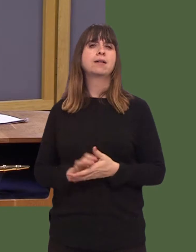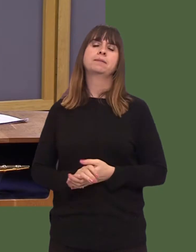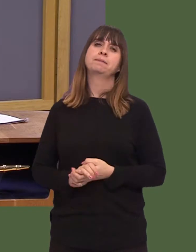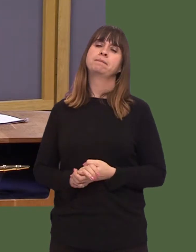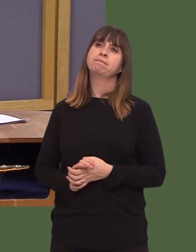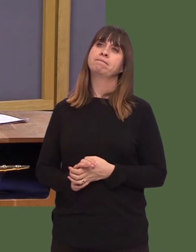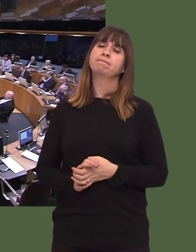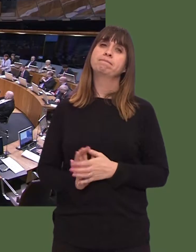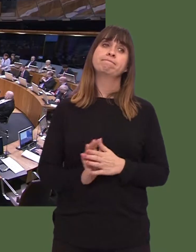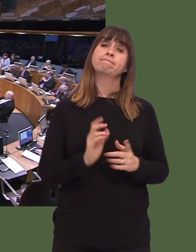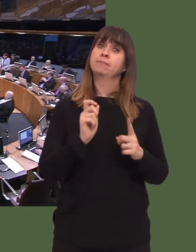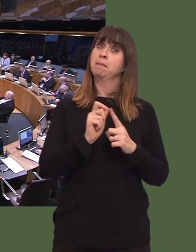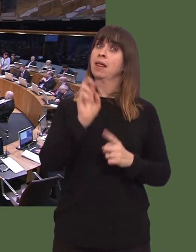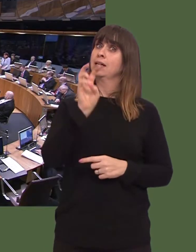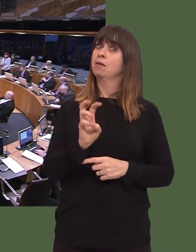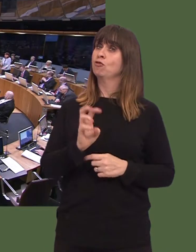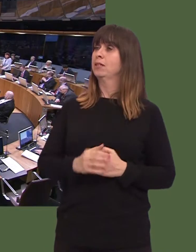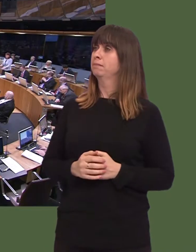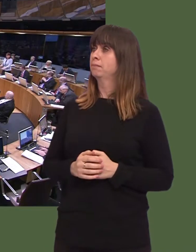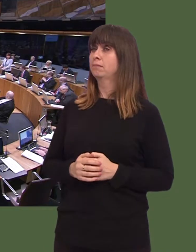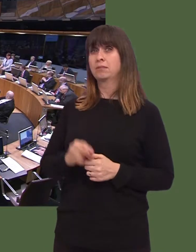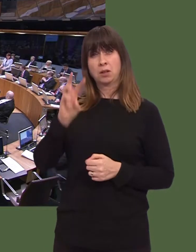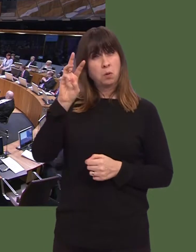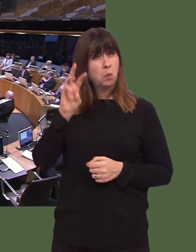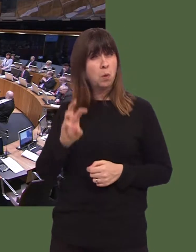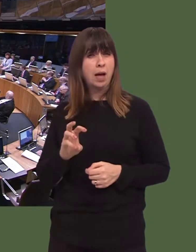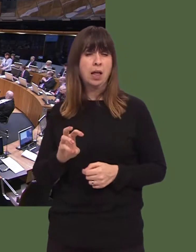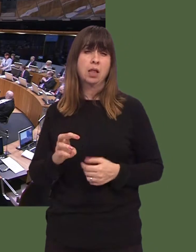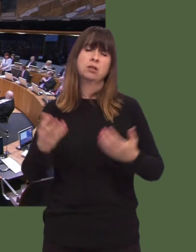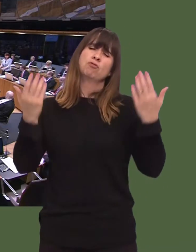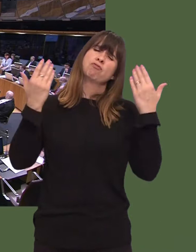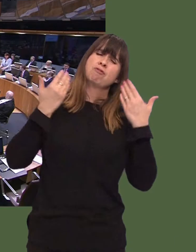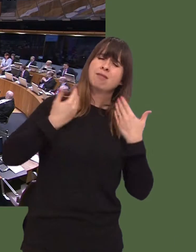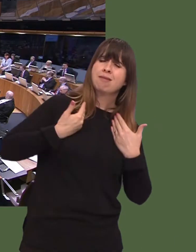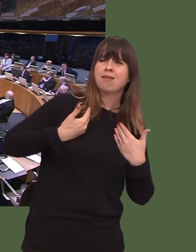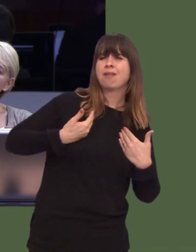Leanne Wood: Well, itís clear that Wales is so wealthy and so prosperous that the status